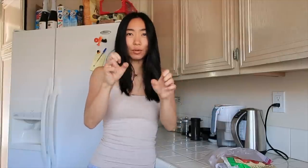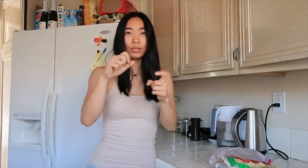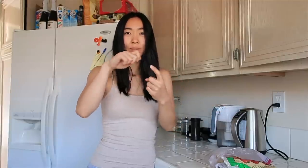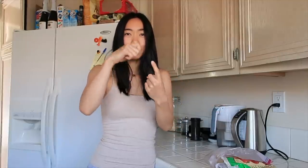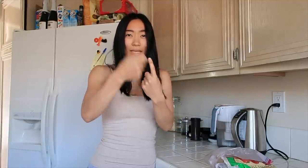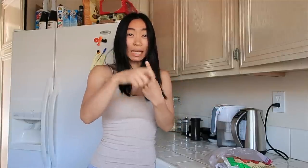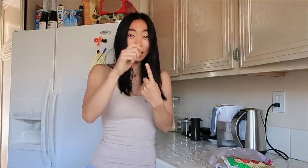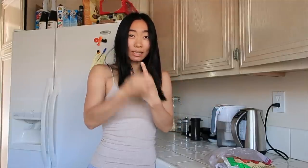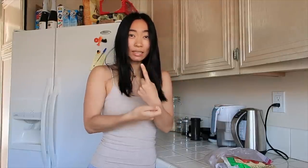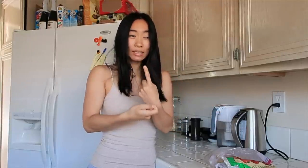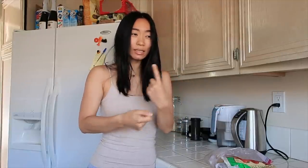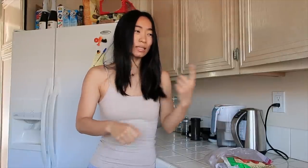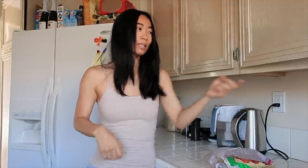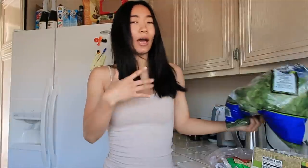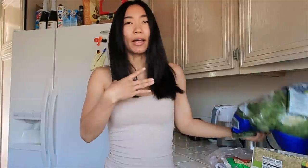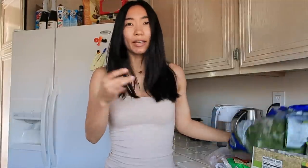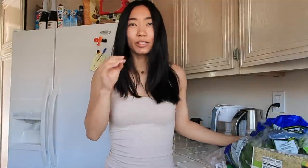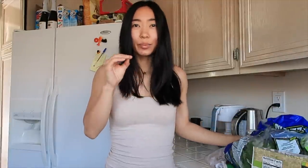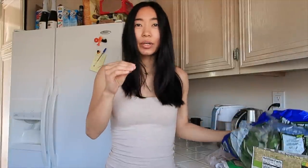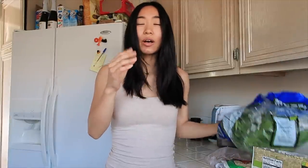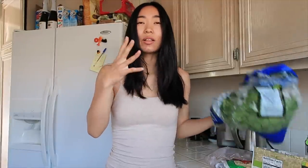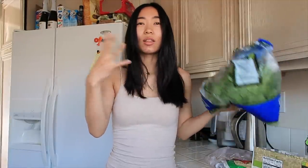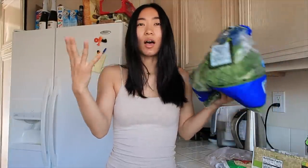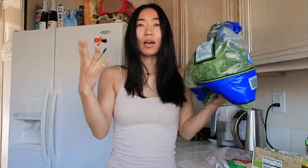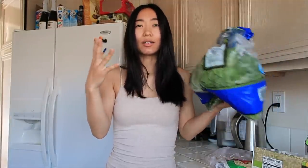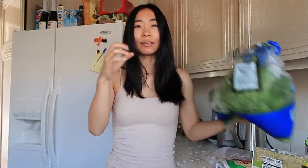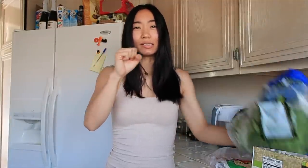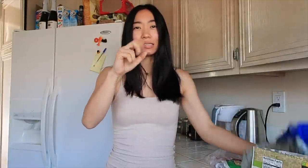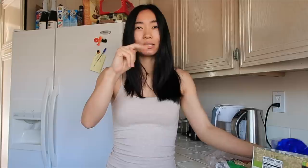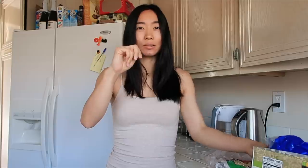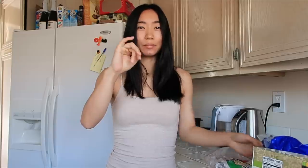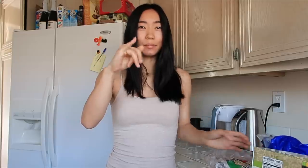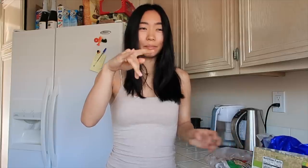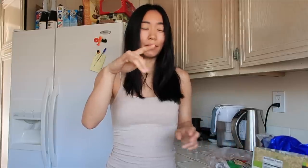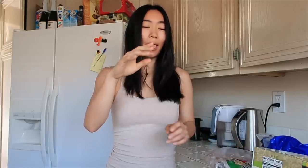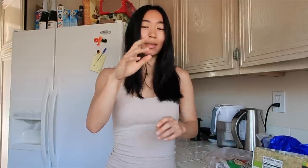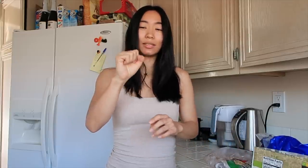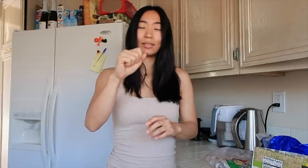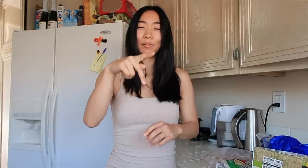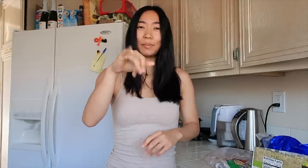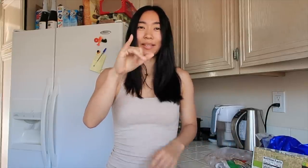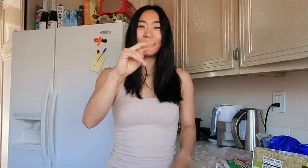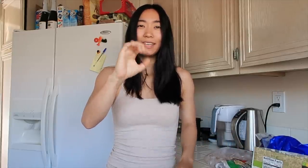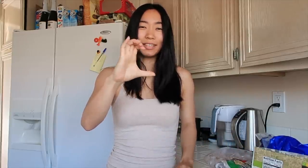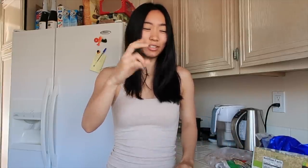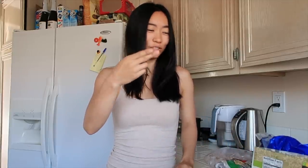frozen bananas I like to put a lot of snipa🤪 Spinache